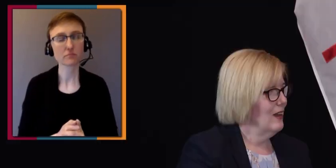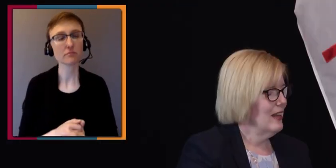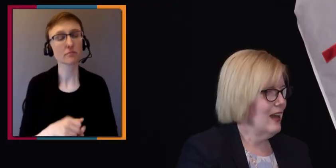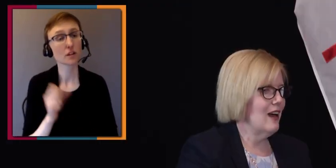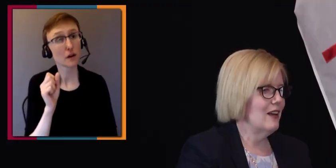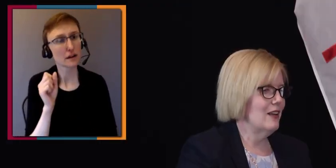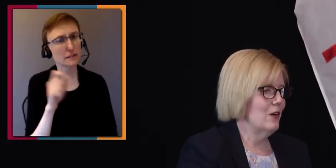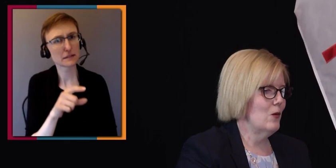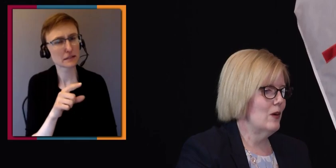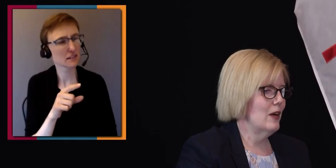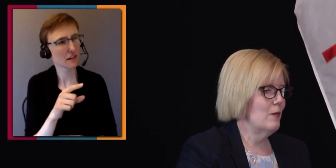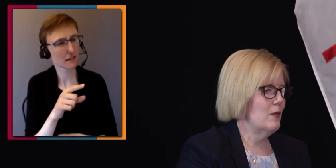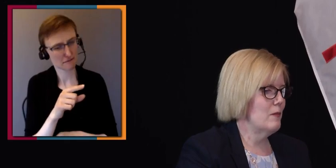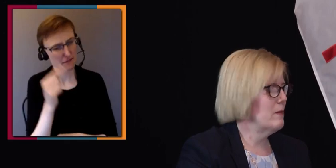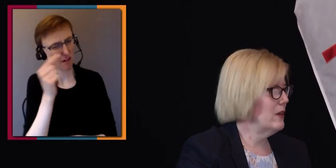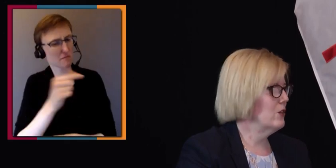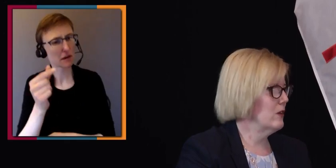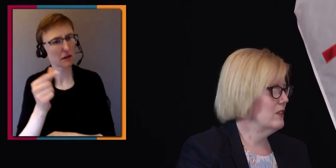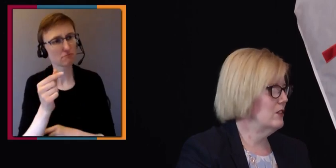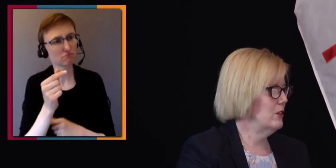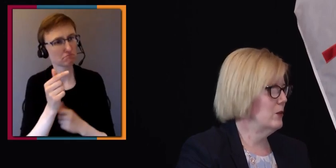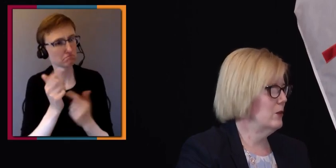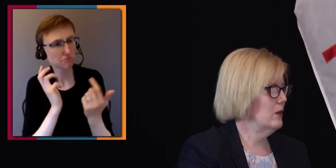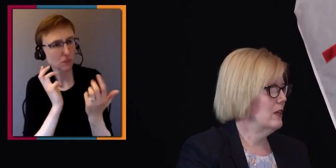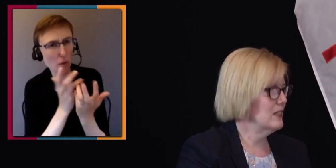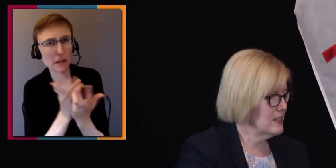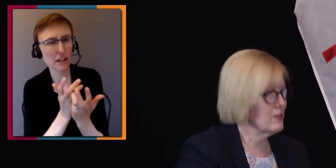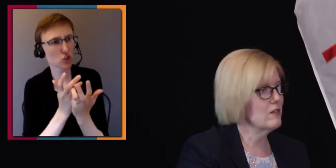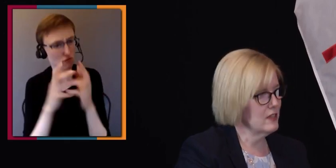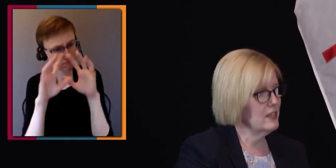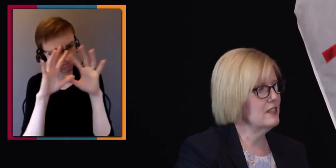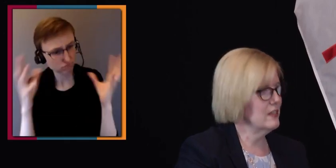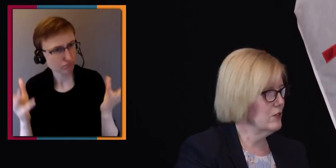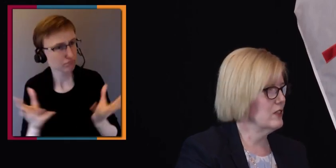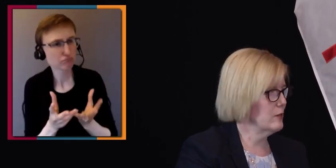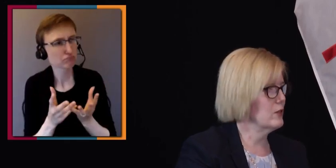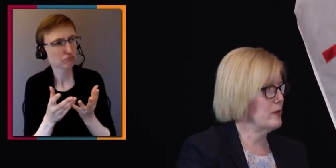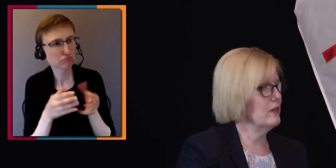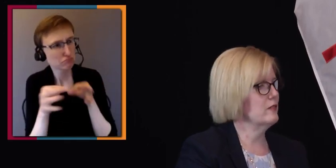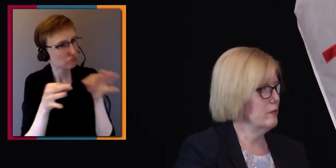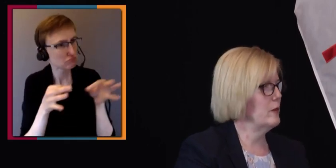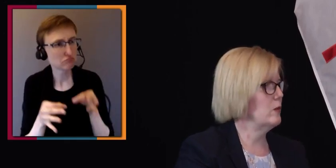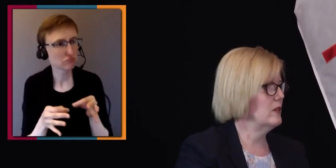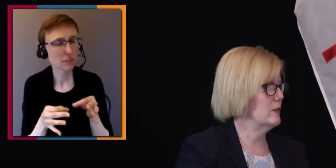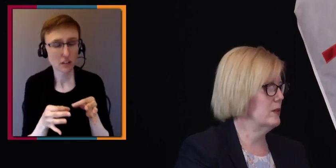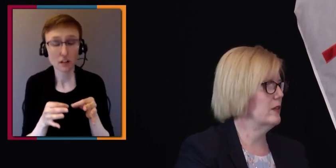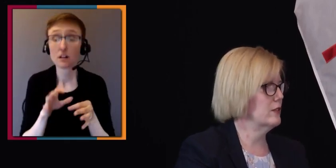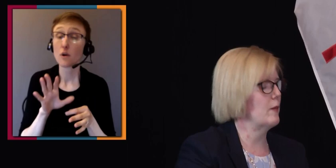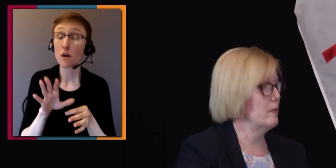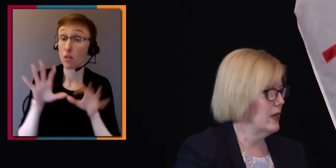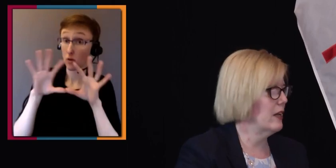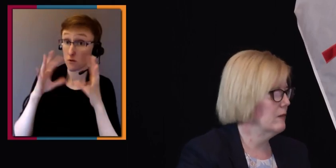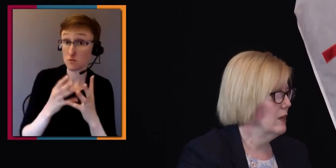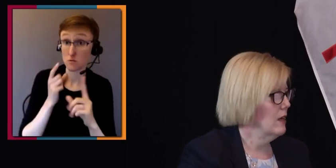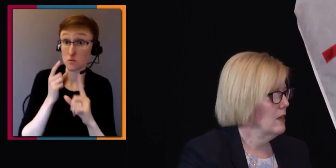Yeah, you know, the big picture is to consider the needs and interests and perspectives of people with disabilities from the beginning.